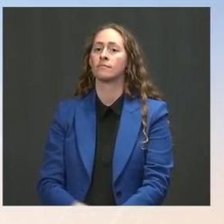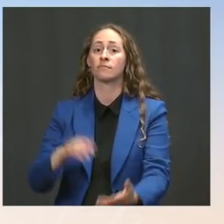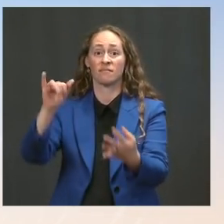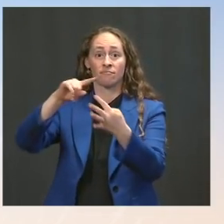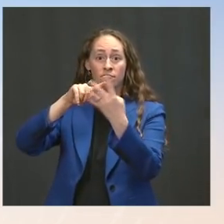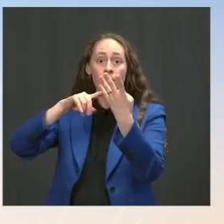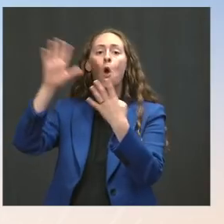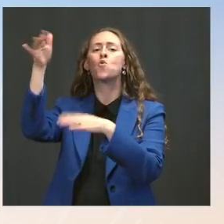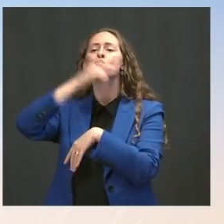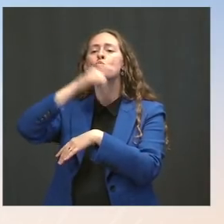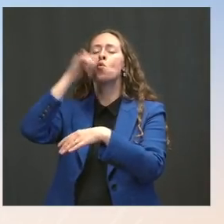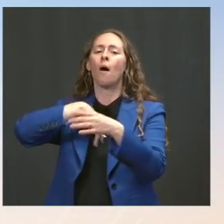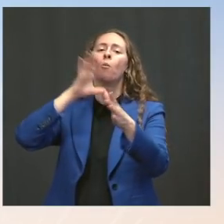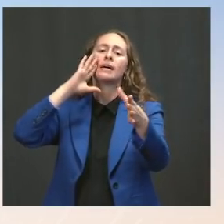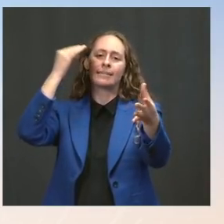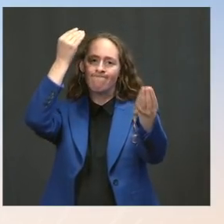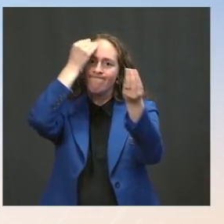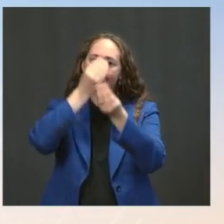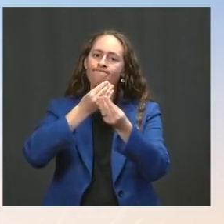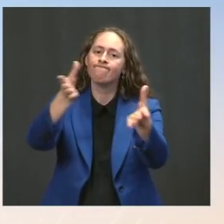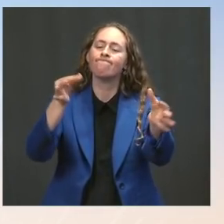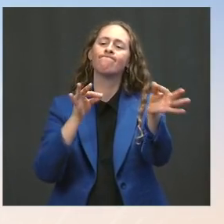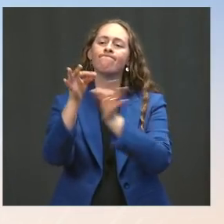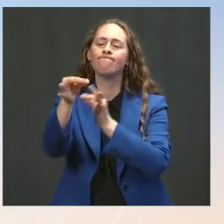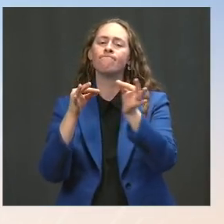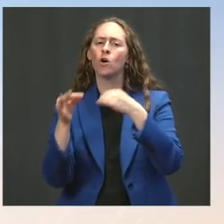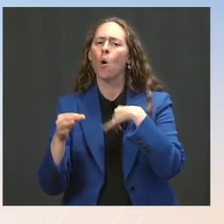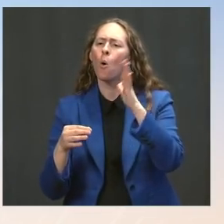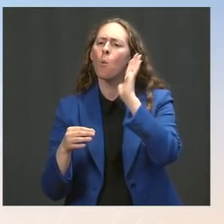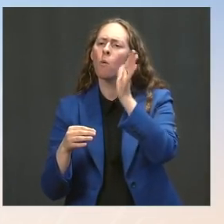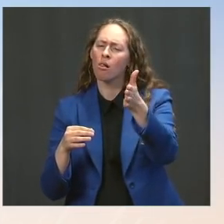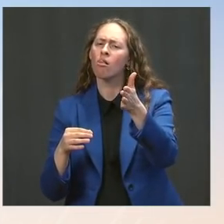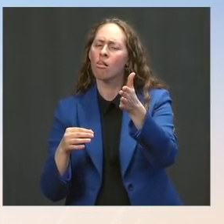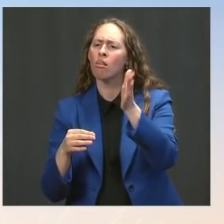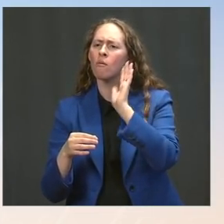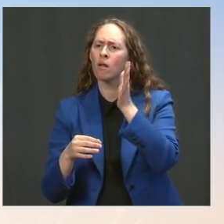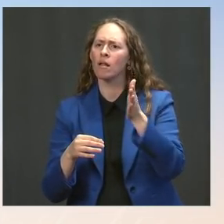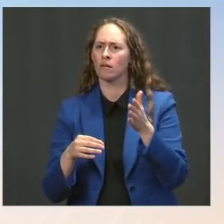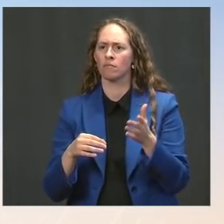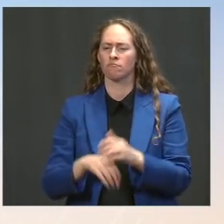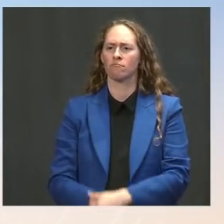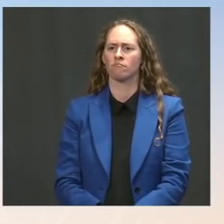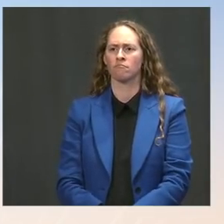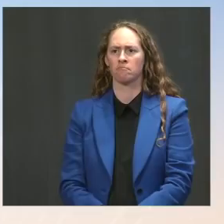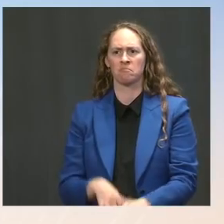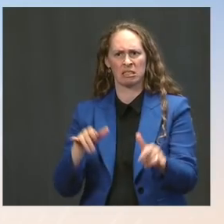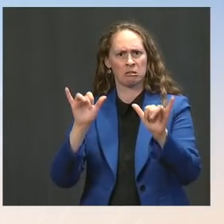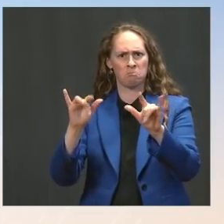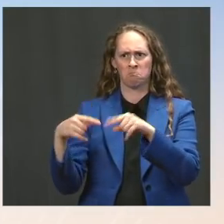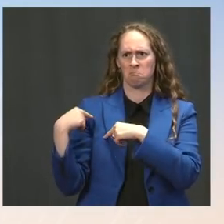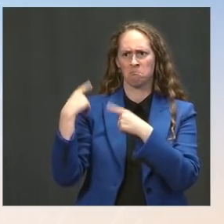and immediately public to all of you. So that has not been the case since we announced that policy, no. The Press: And then, just real quick.